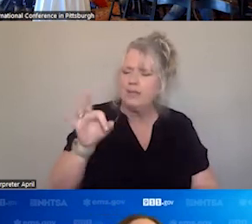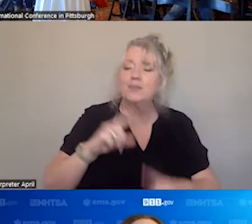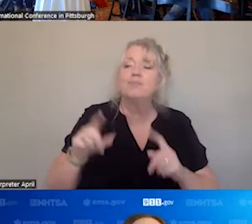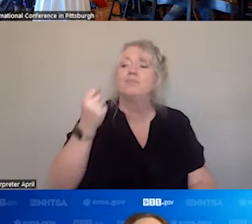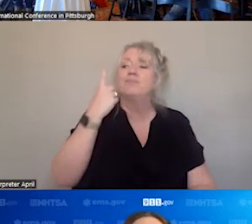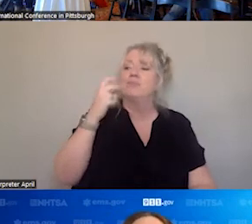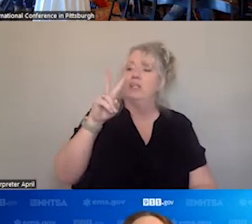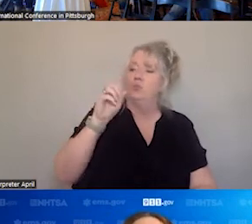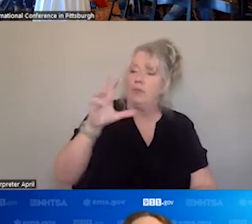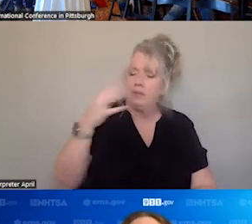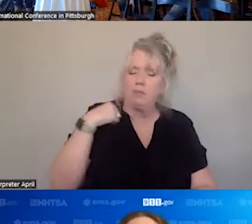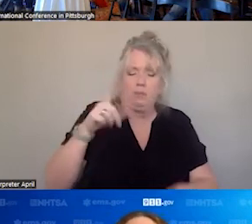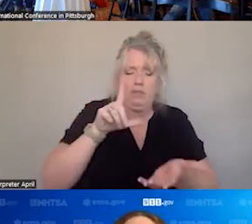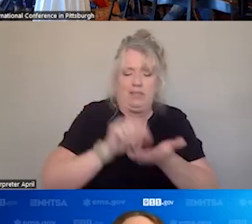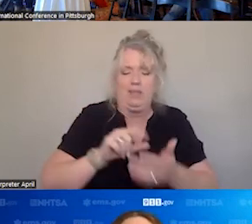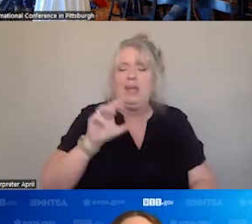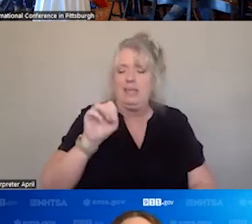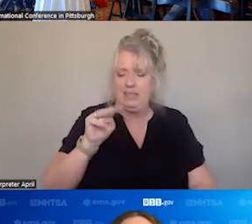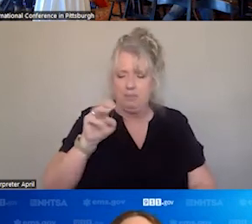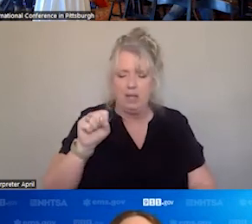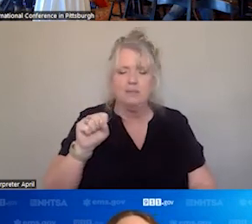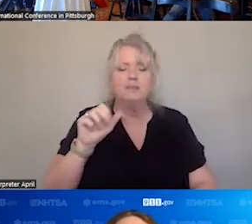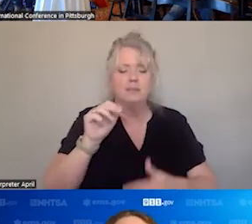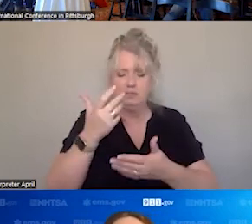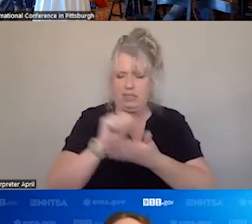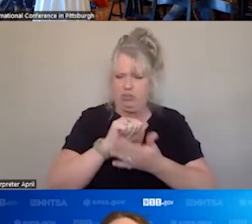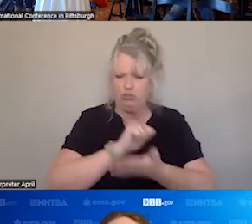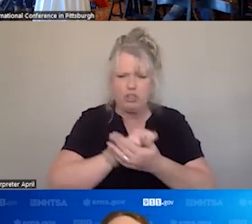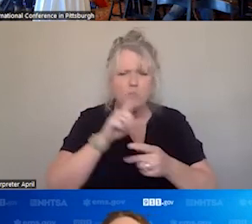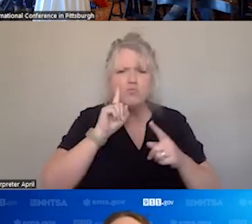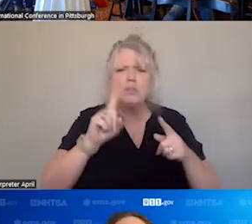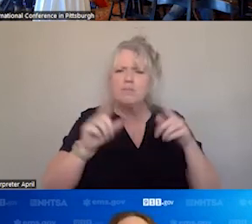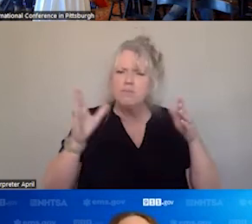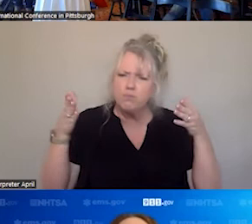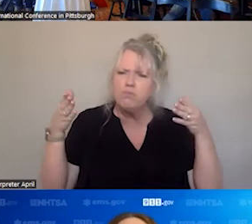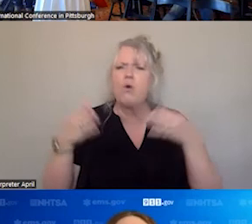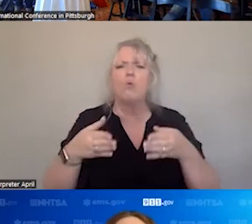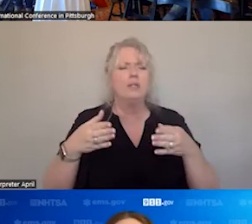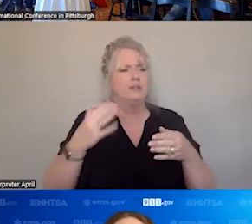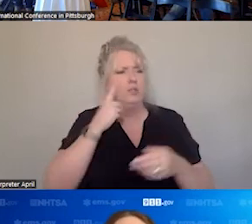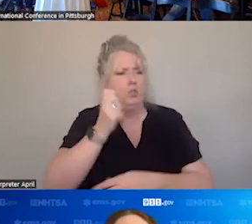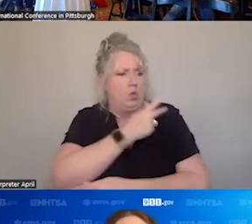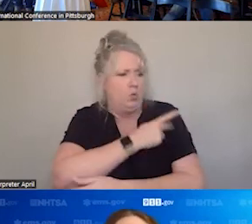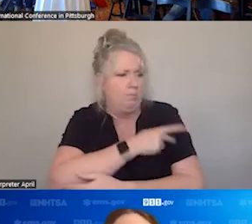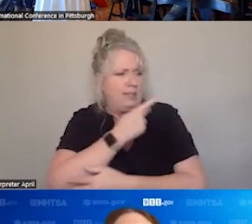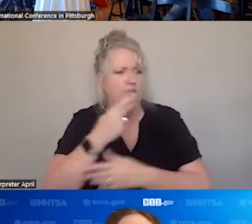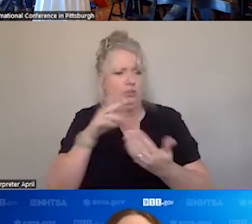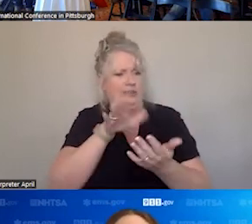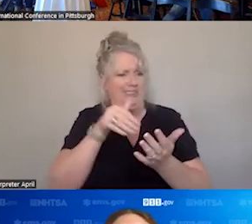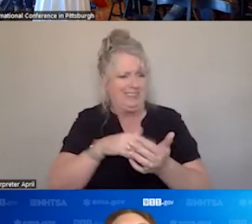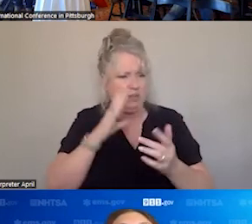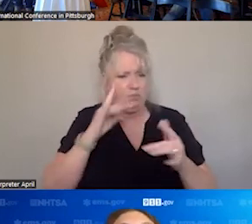WE PRINTED THE AGENDA THAT FOCUSES ON PATIENT SENT CENTERED SYSTEMS OF SYSTEMS INTEROPERABLE,